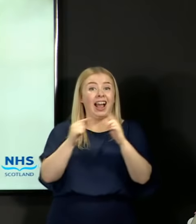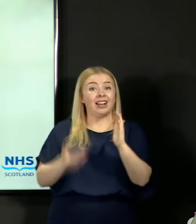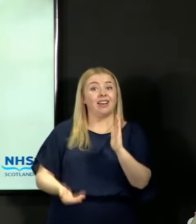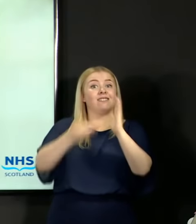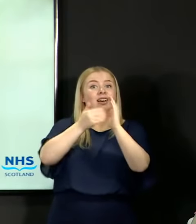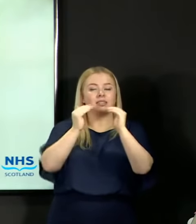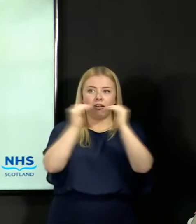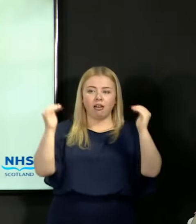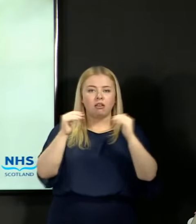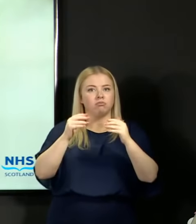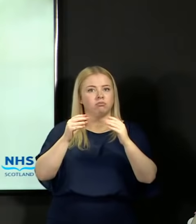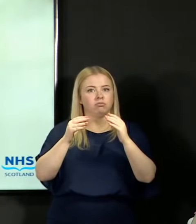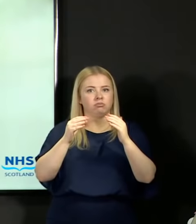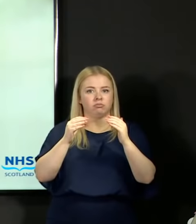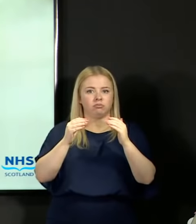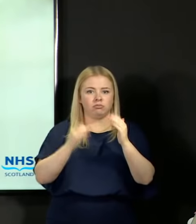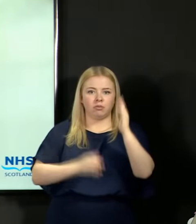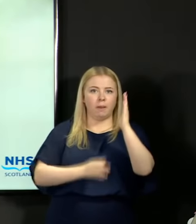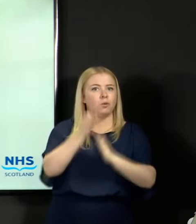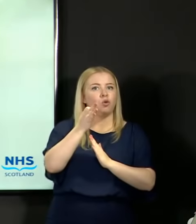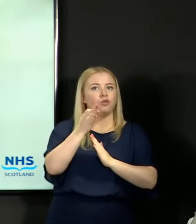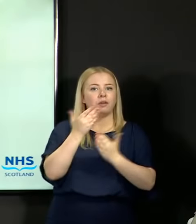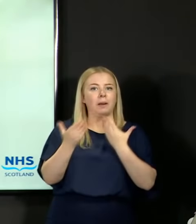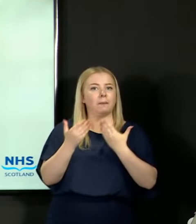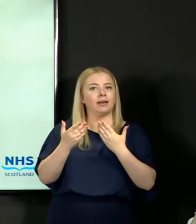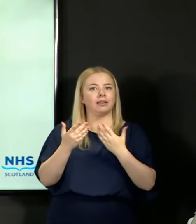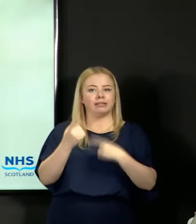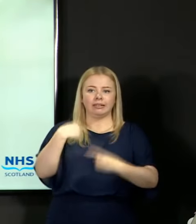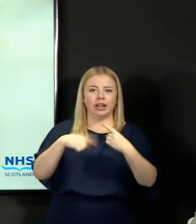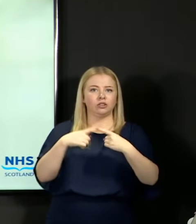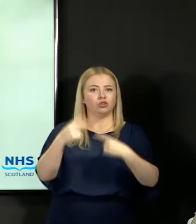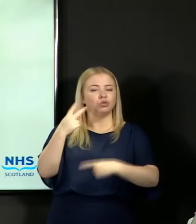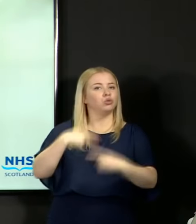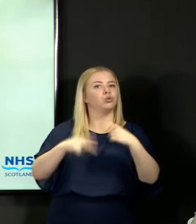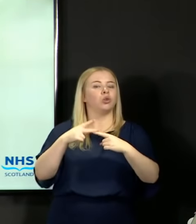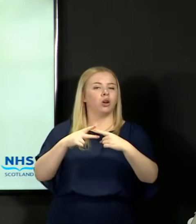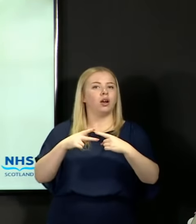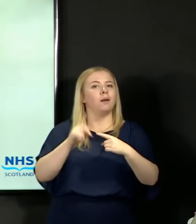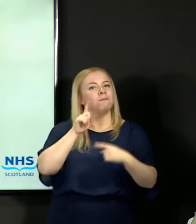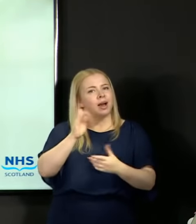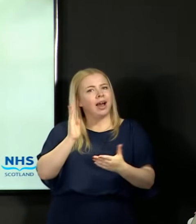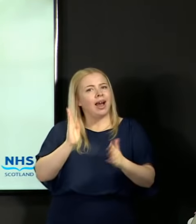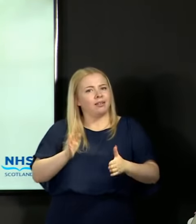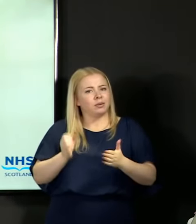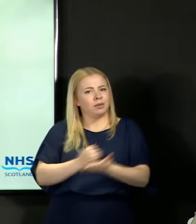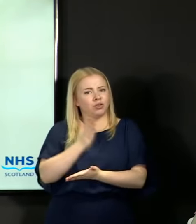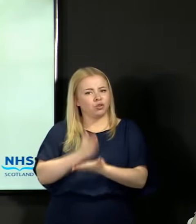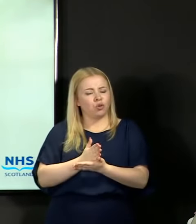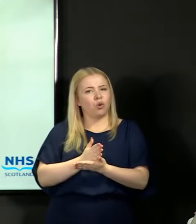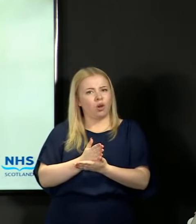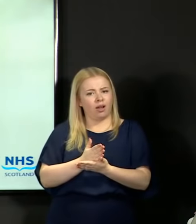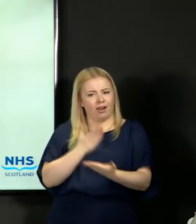But what we have had to make sure is that those increases were credible within the standard